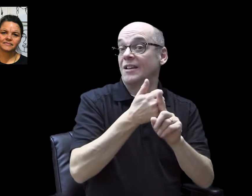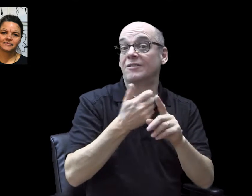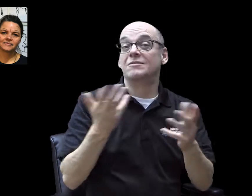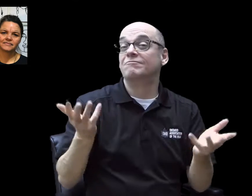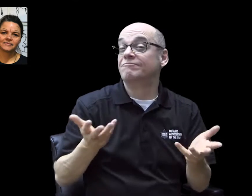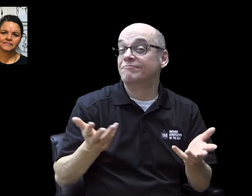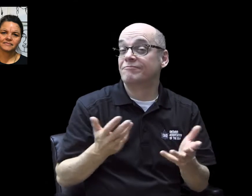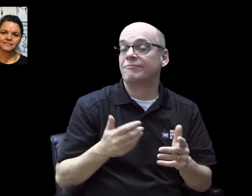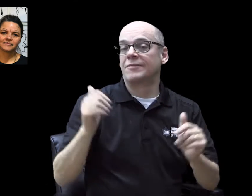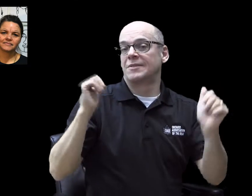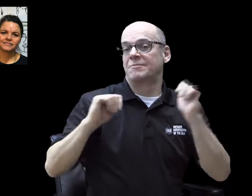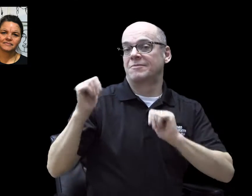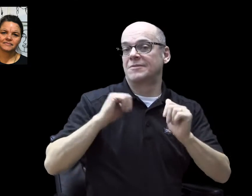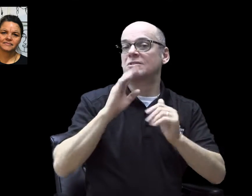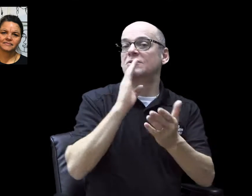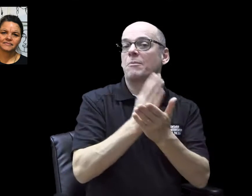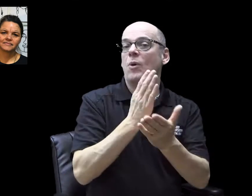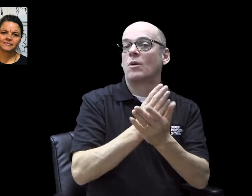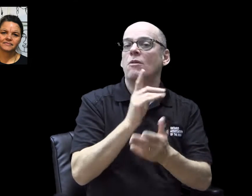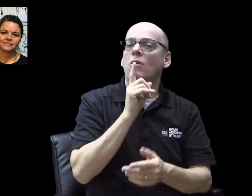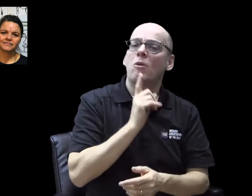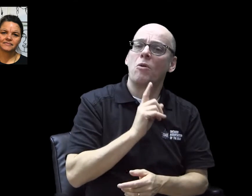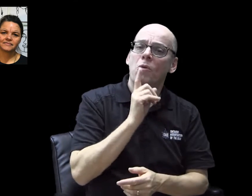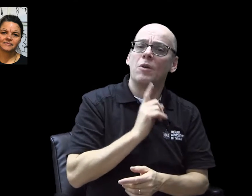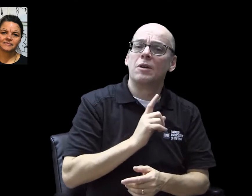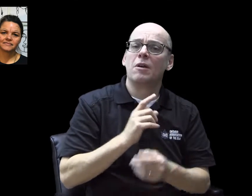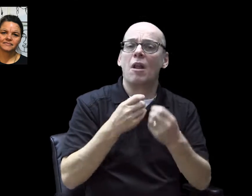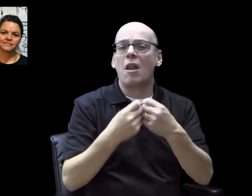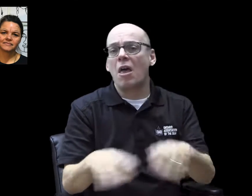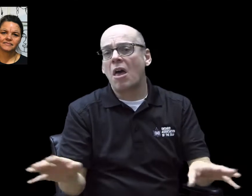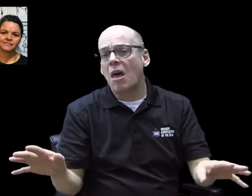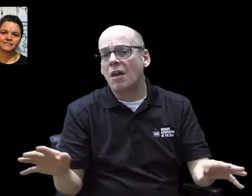It is a performance about being lost and the loneliness of loss.